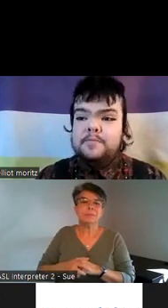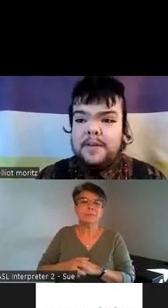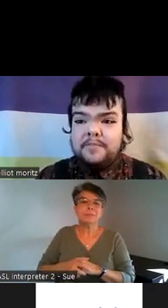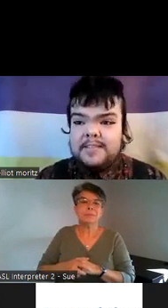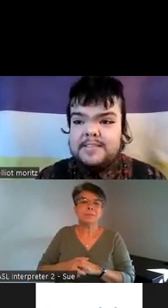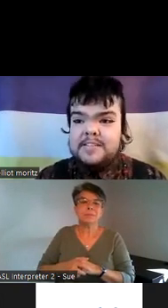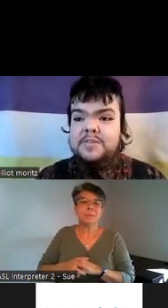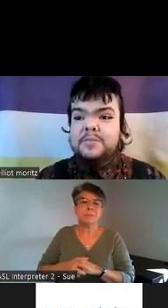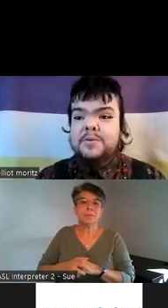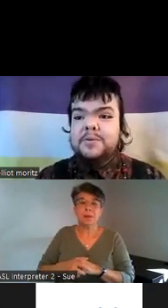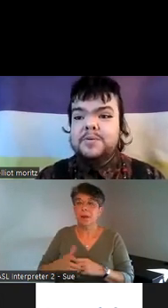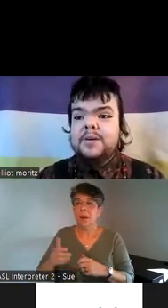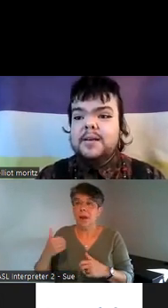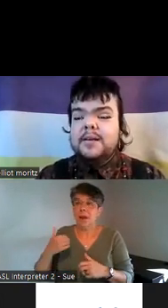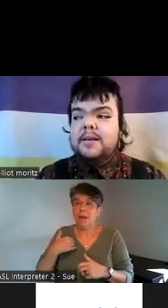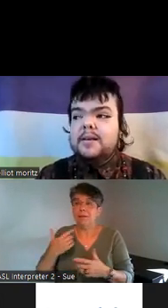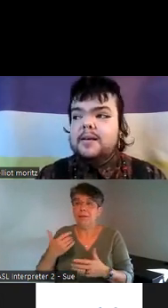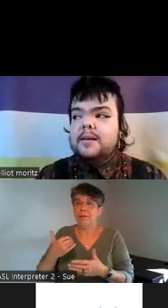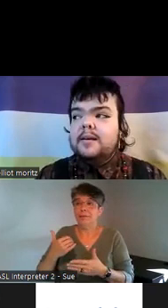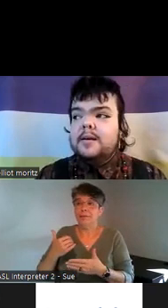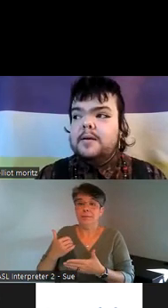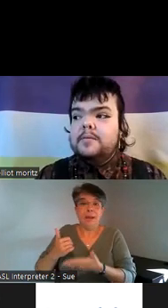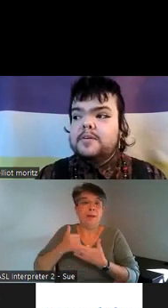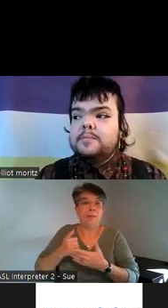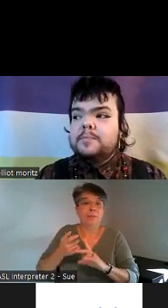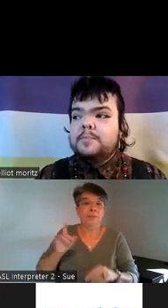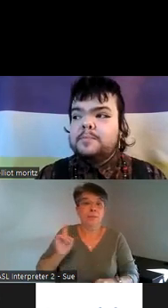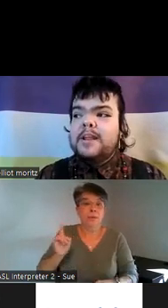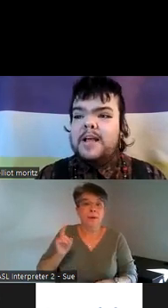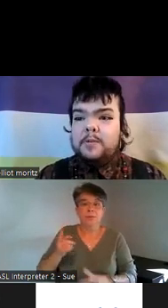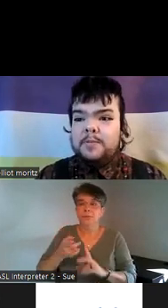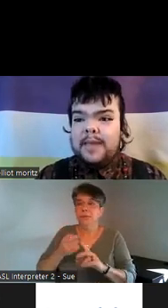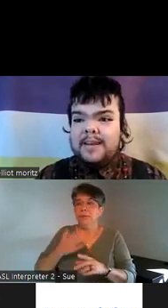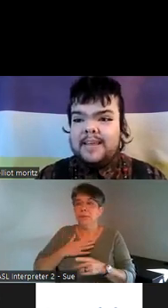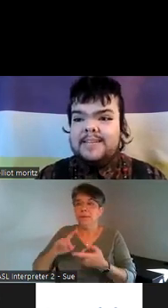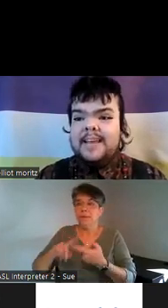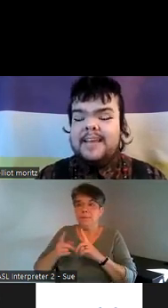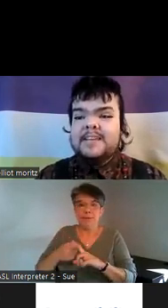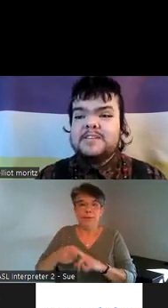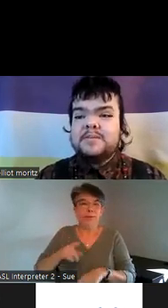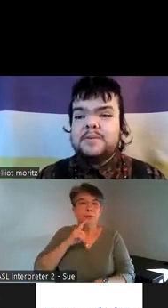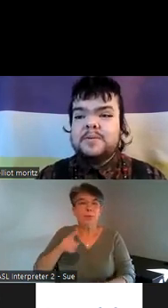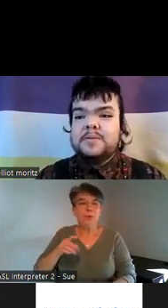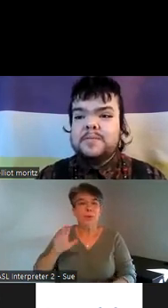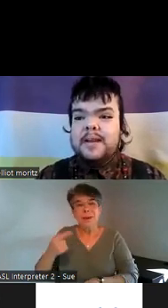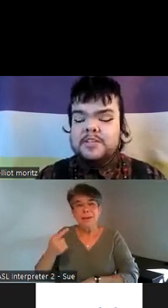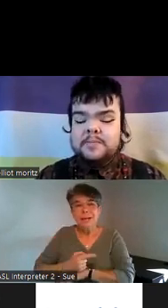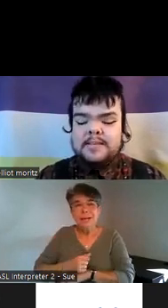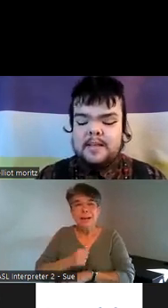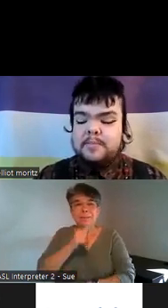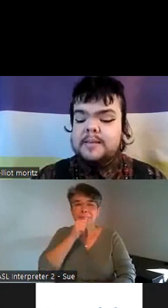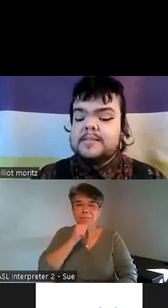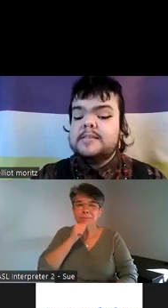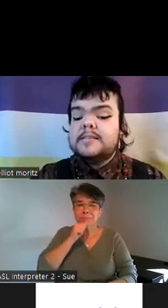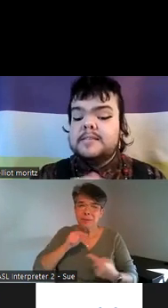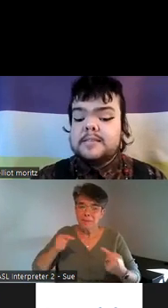of my friend it's through putting up with pain that day it's through managing myself because